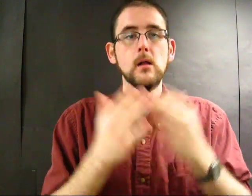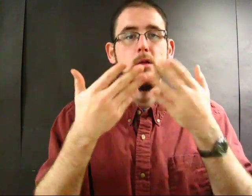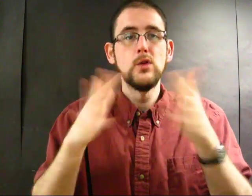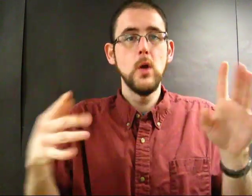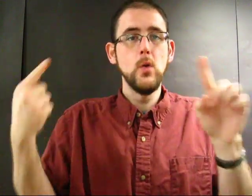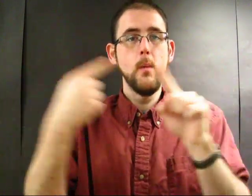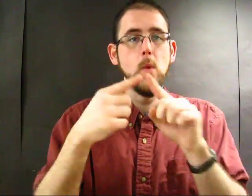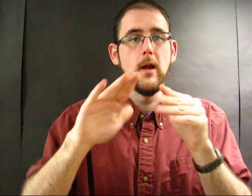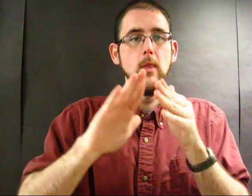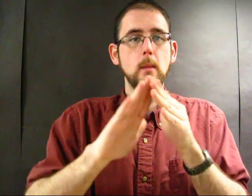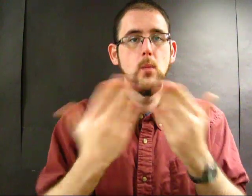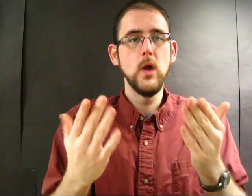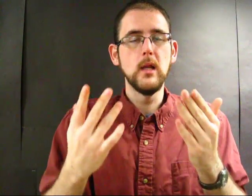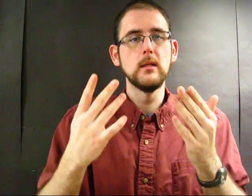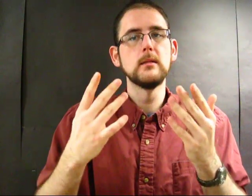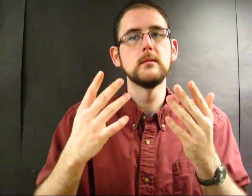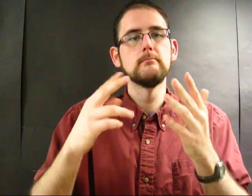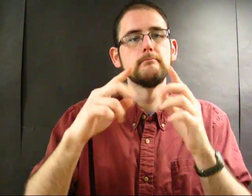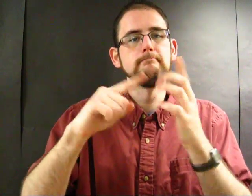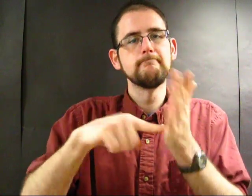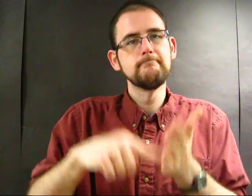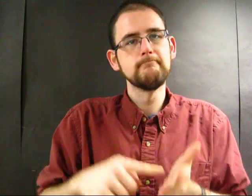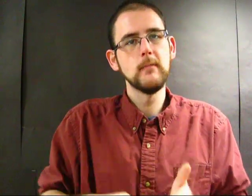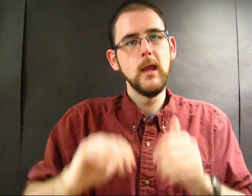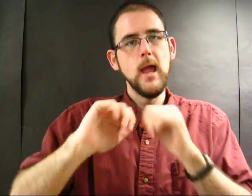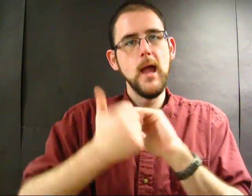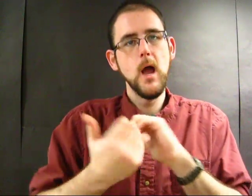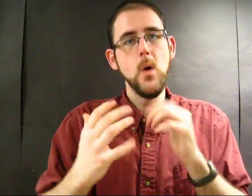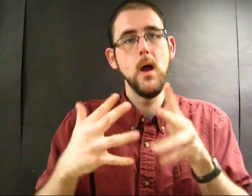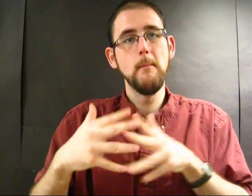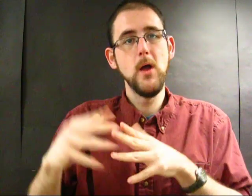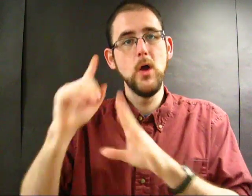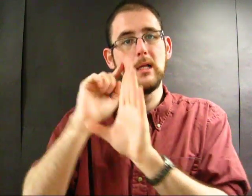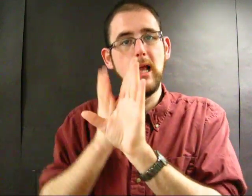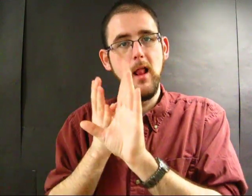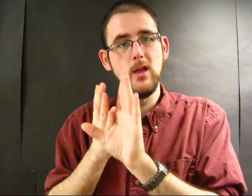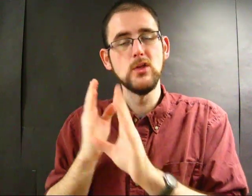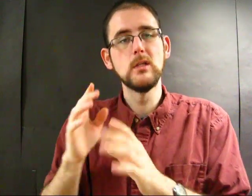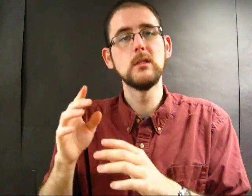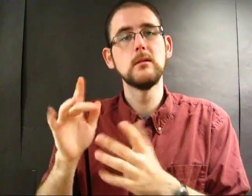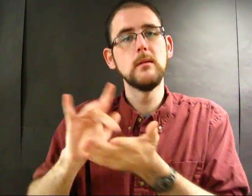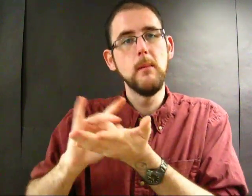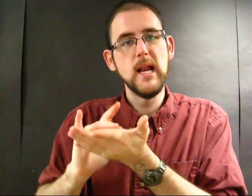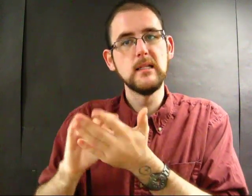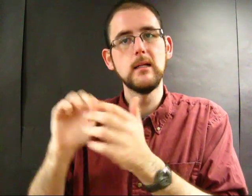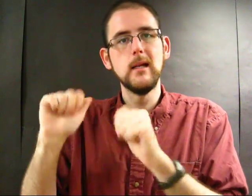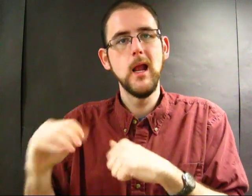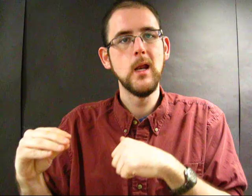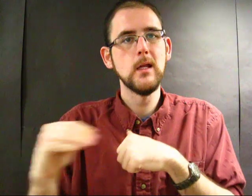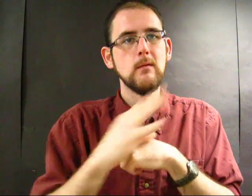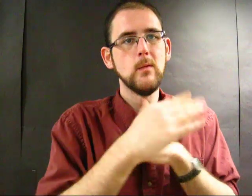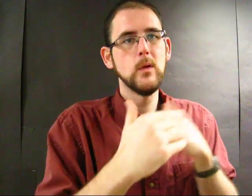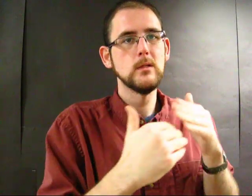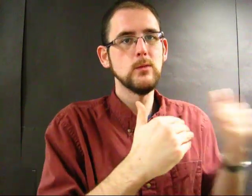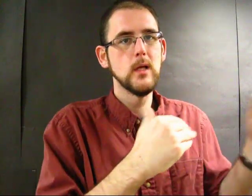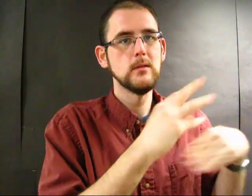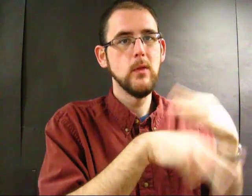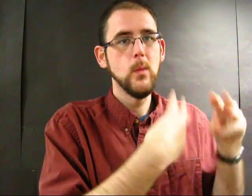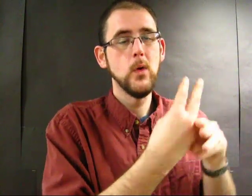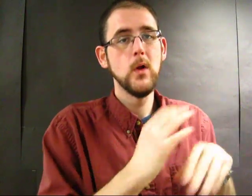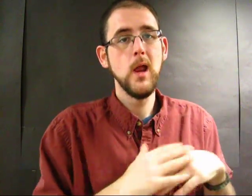The point of the book is to investigate how American psychology and medicine influences the rest of the world.